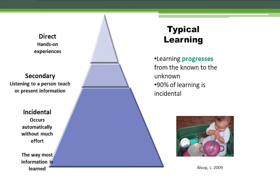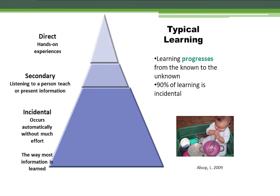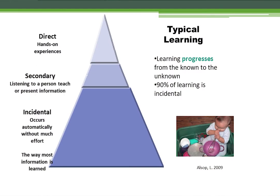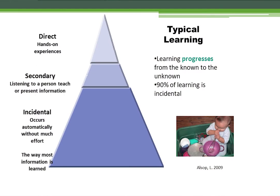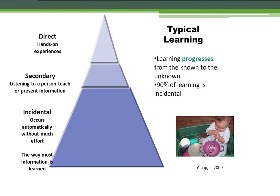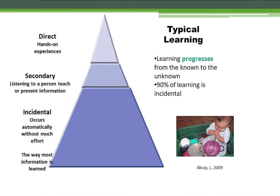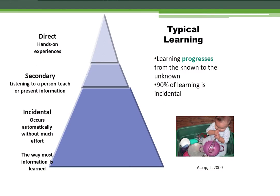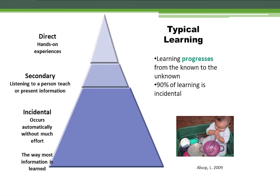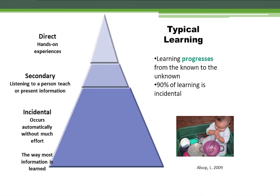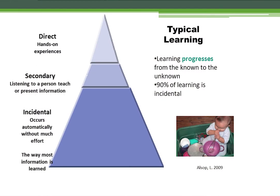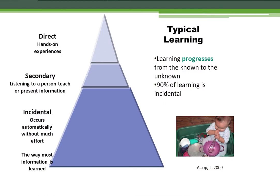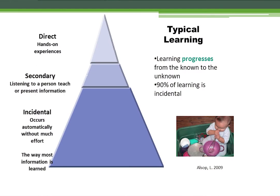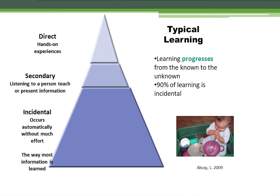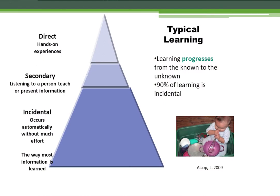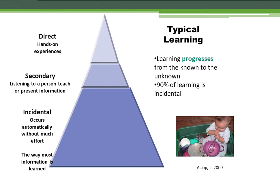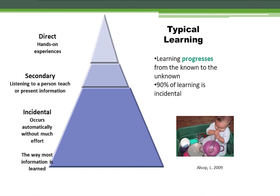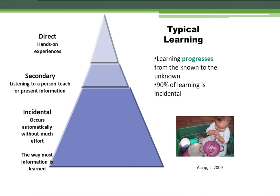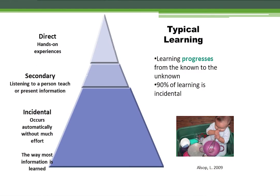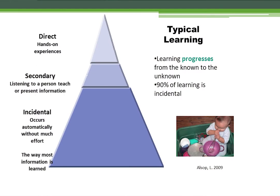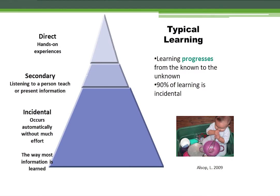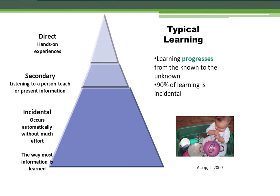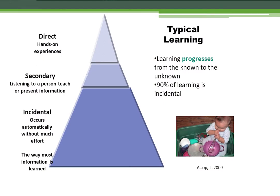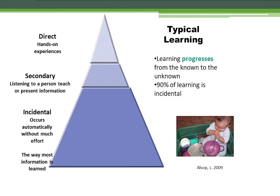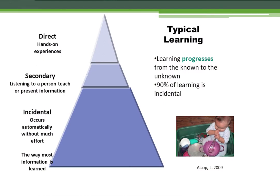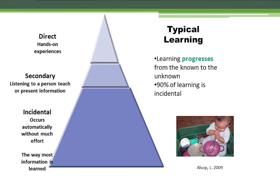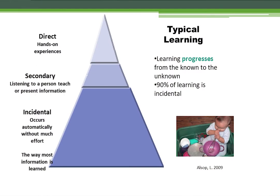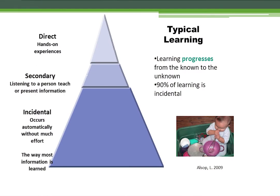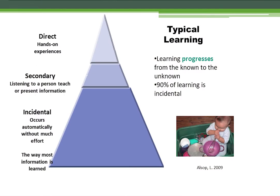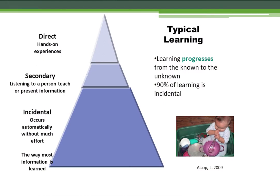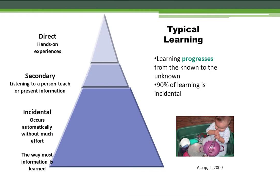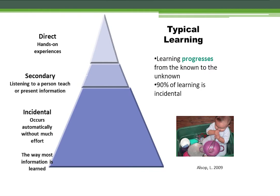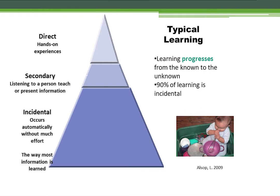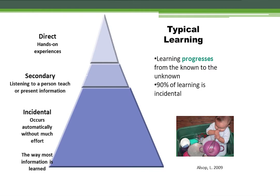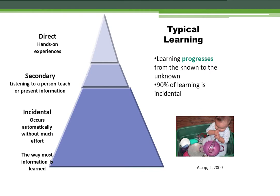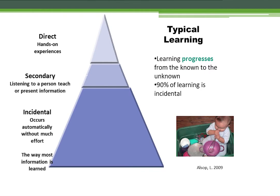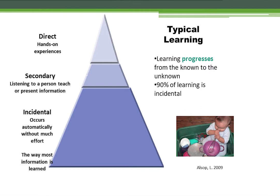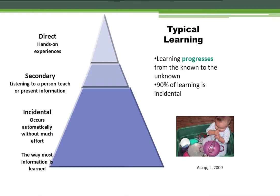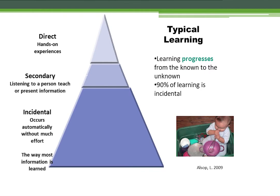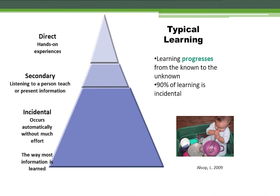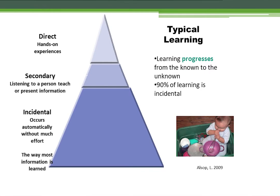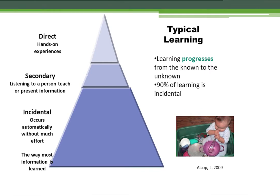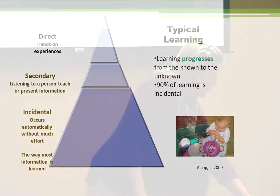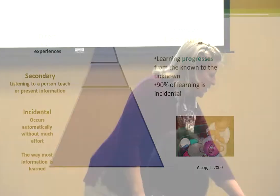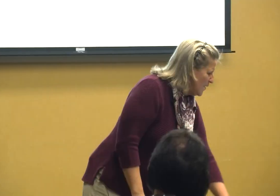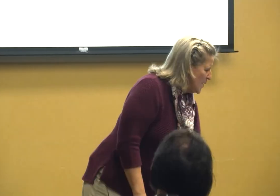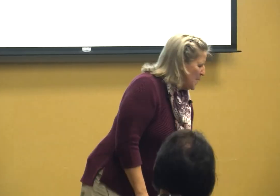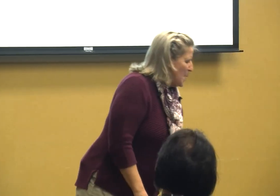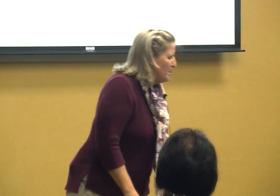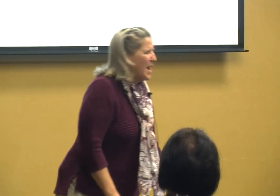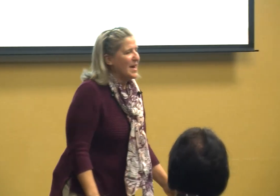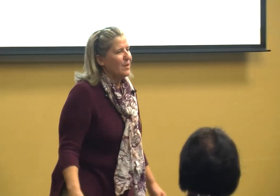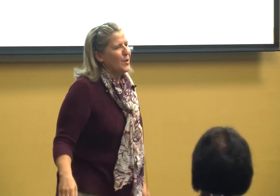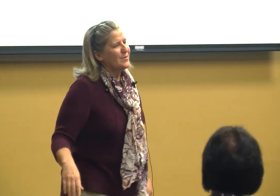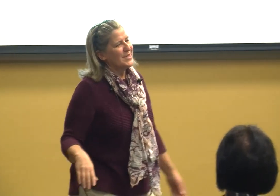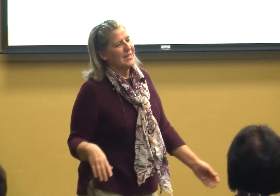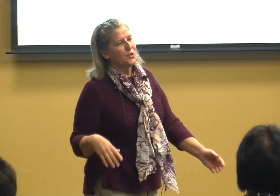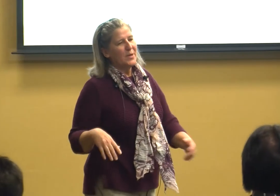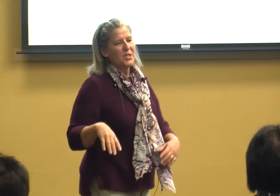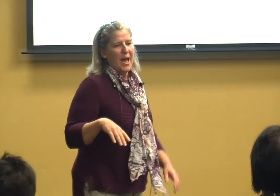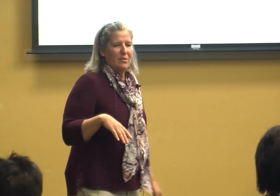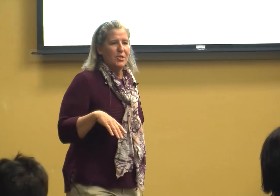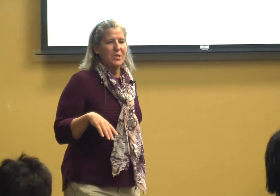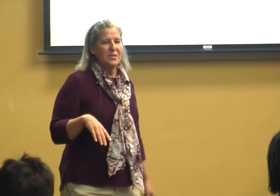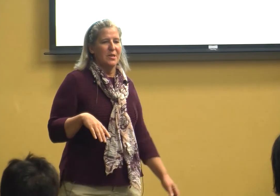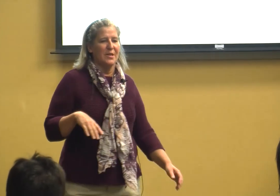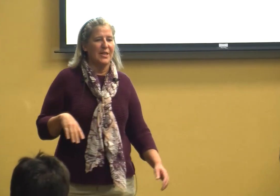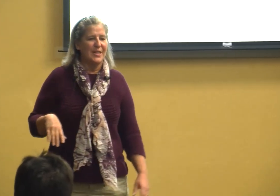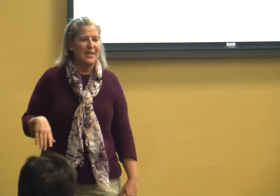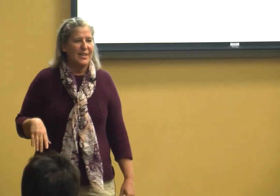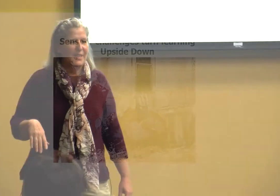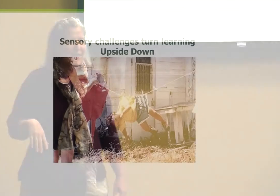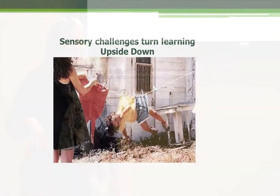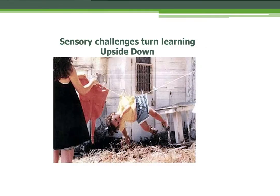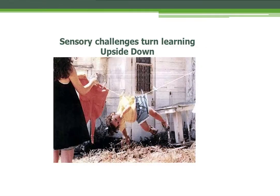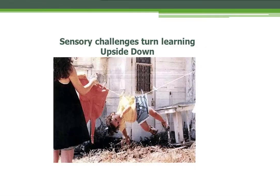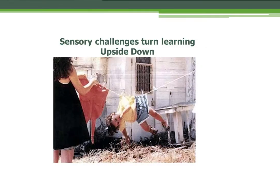hands-on very small piece of everything you learn but if you have sensory challenges then it tends